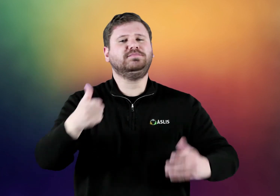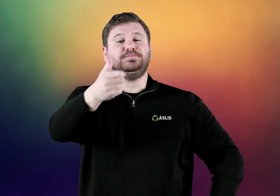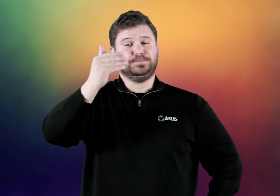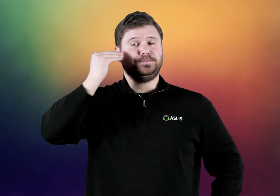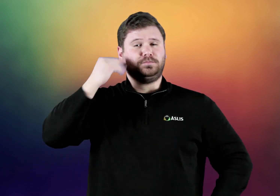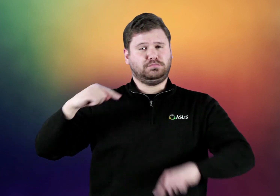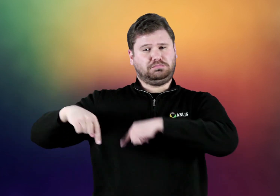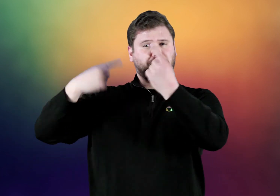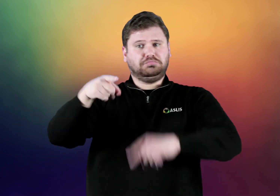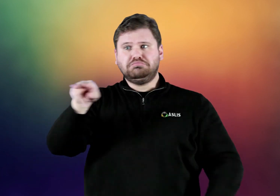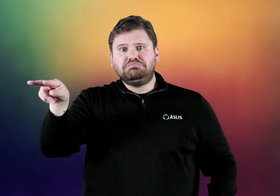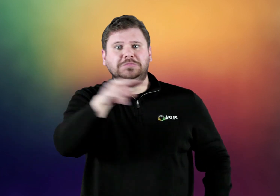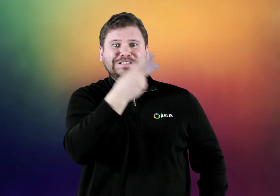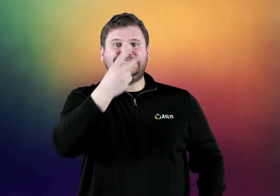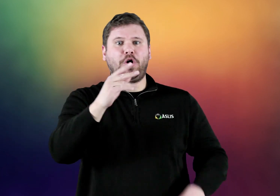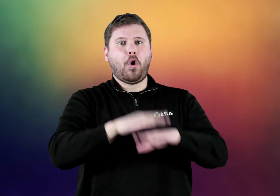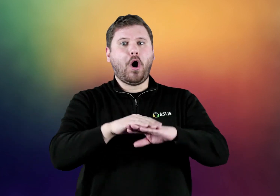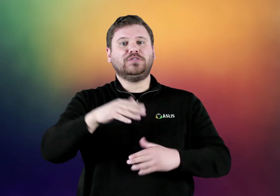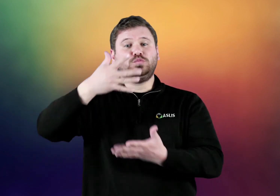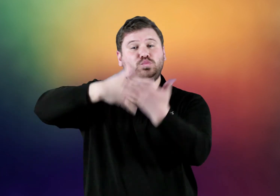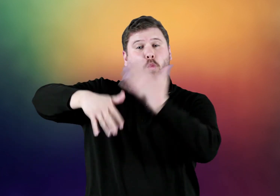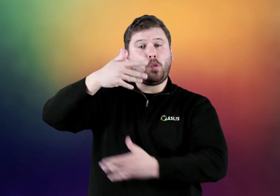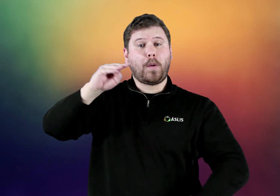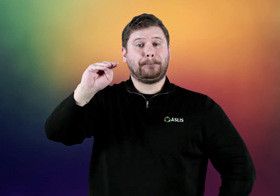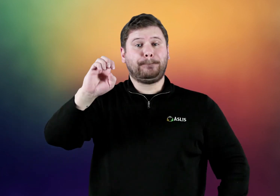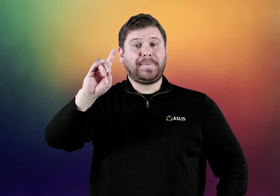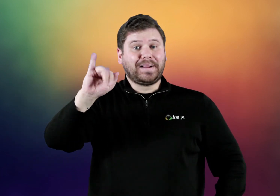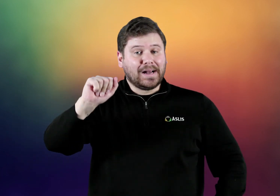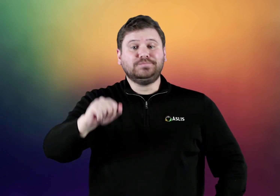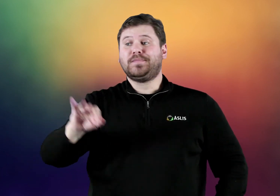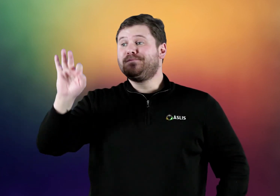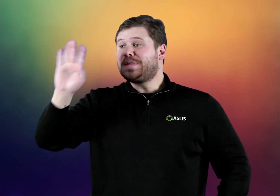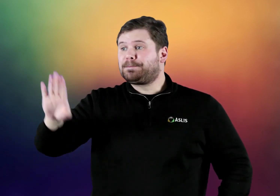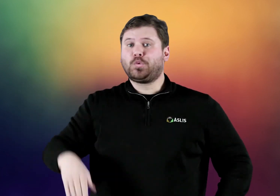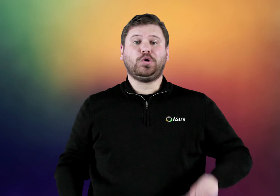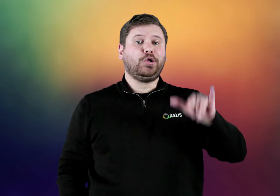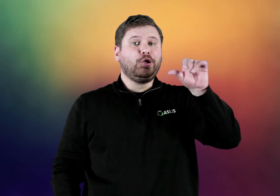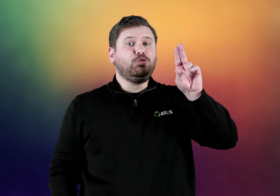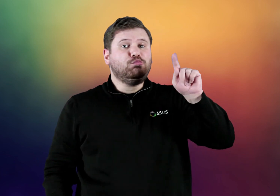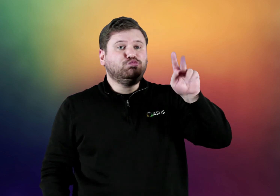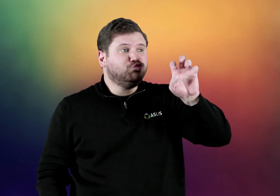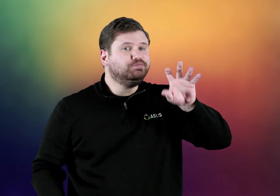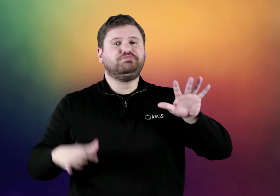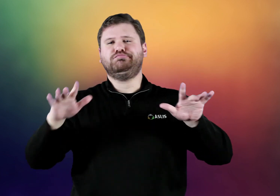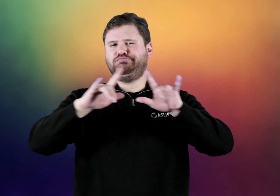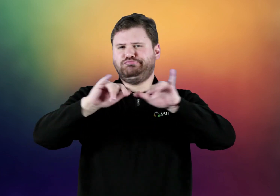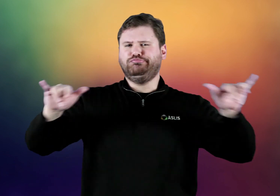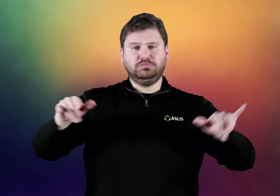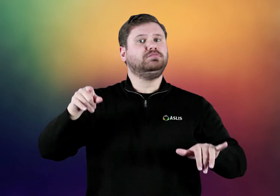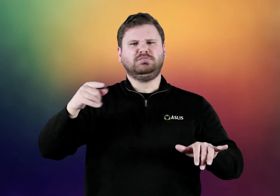You probably have seen this on the social media such as facebook, youtube, etc.